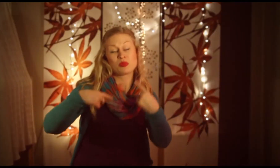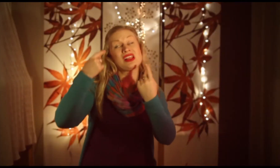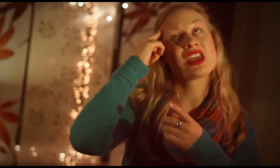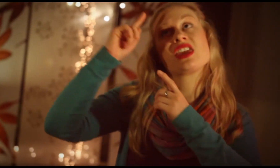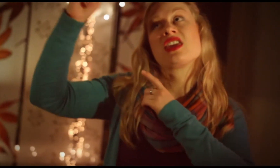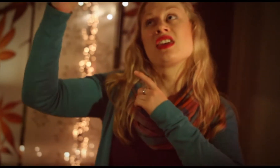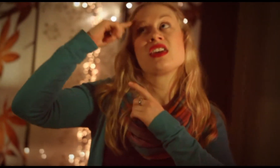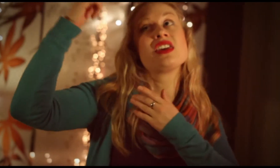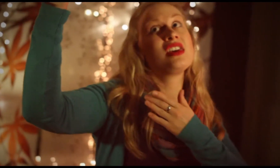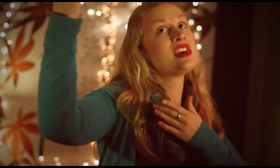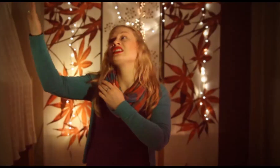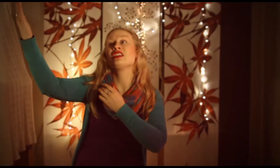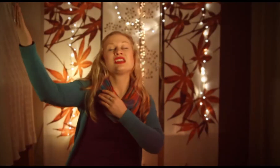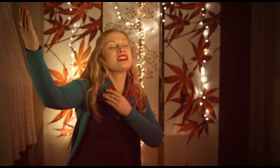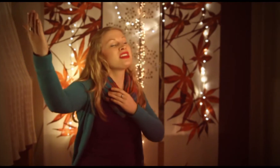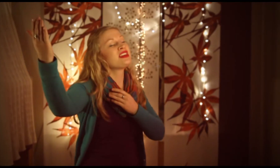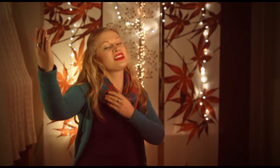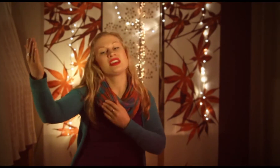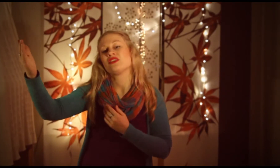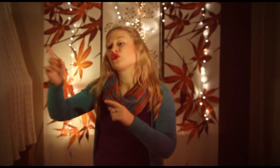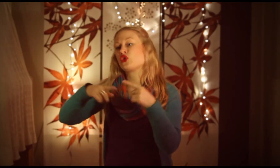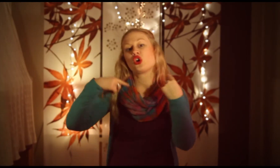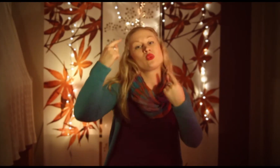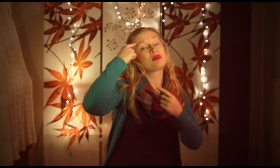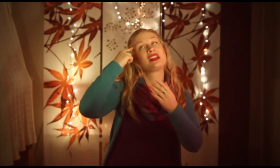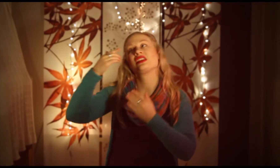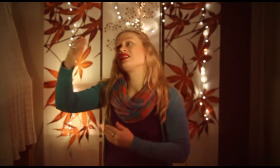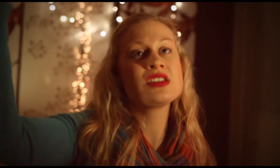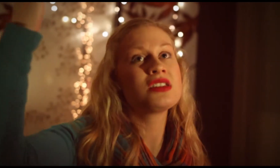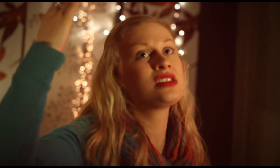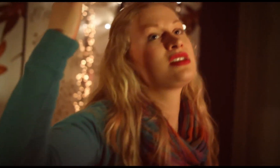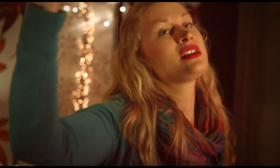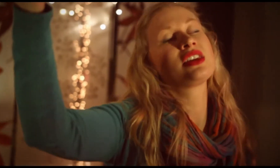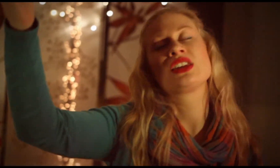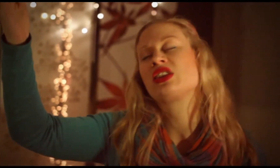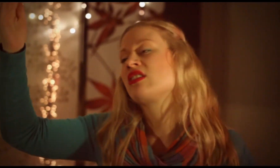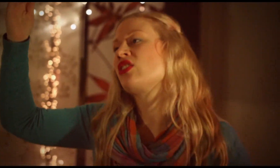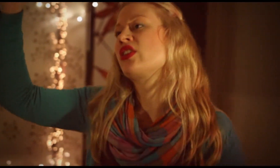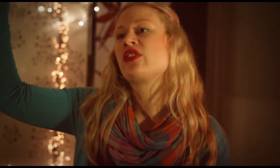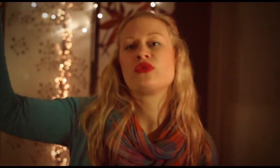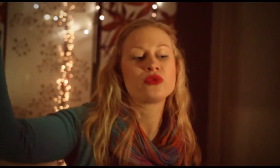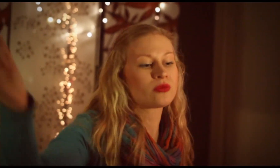We believe, we believe.